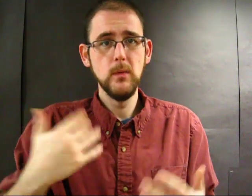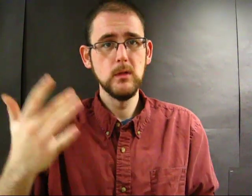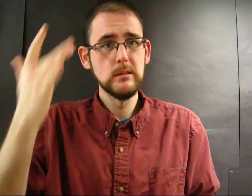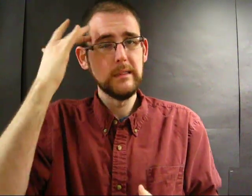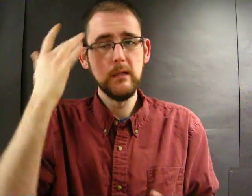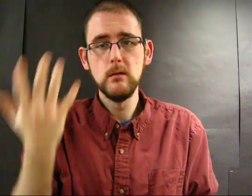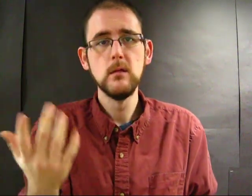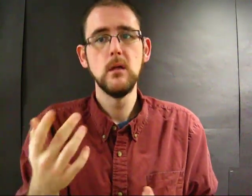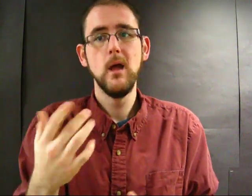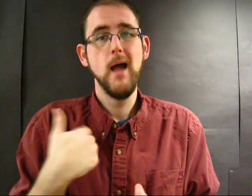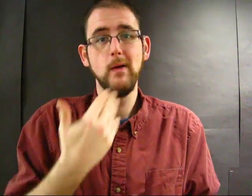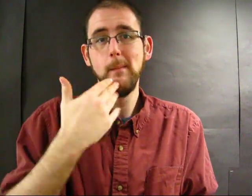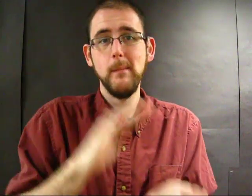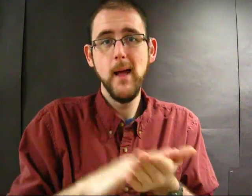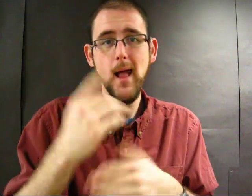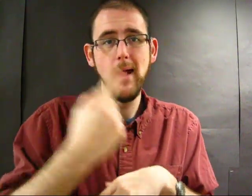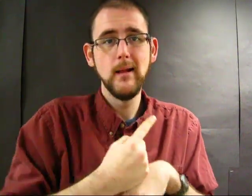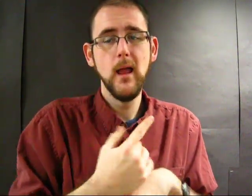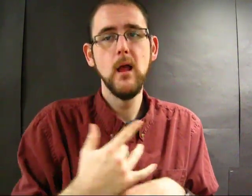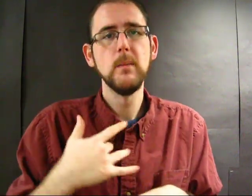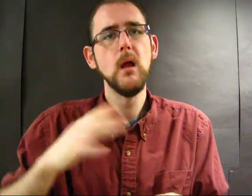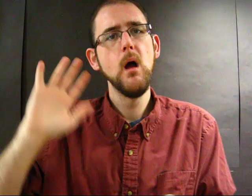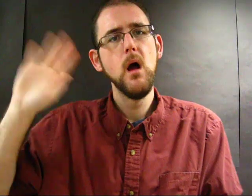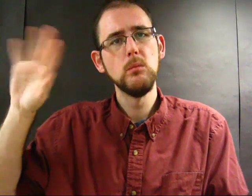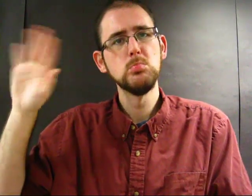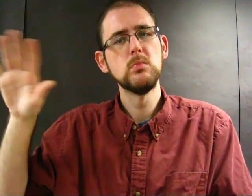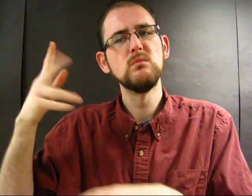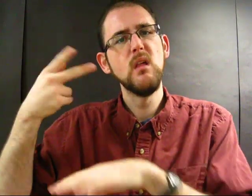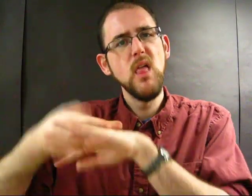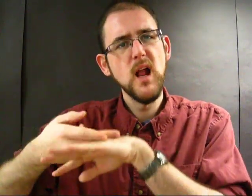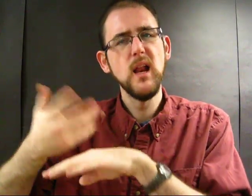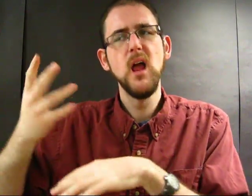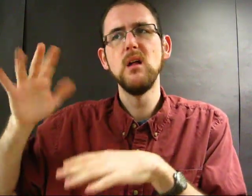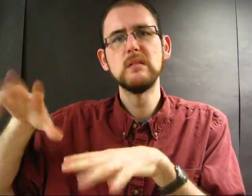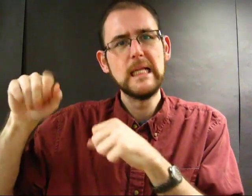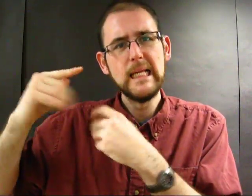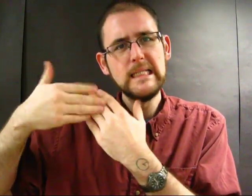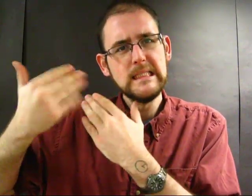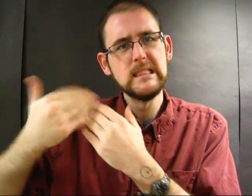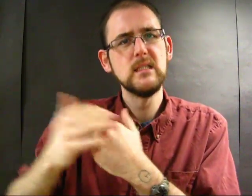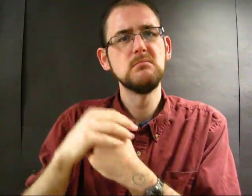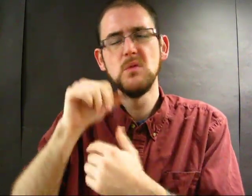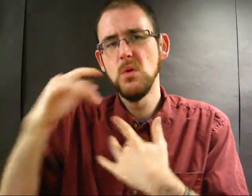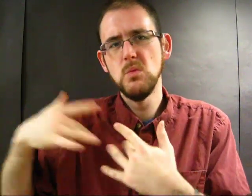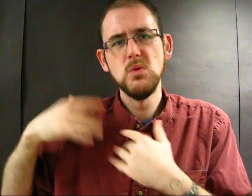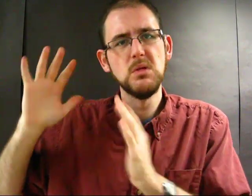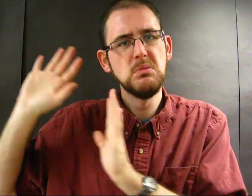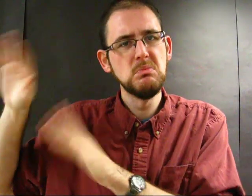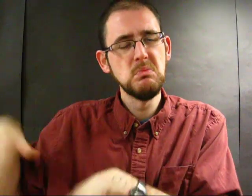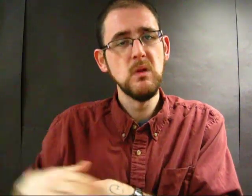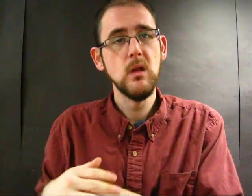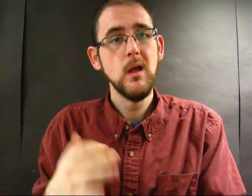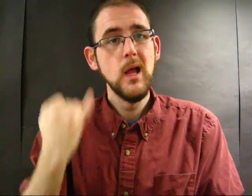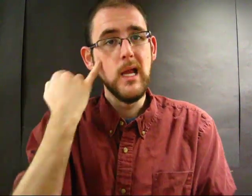member who's suffering from it and is having a bad day, they encourage them to rest and take it easy.